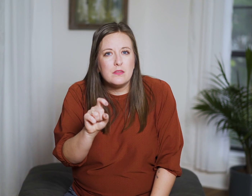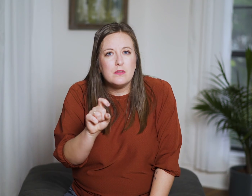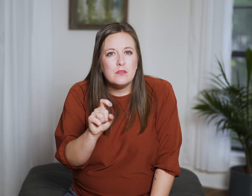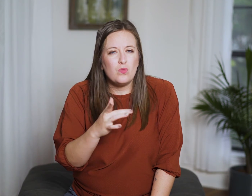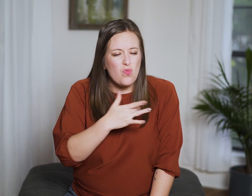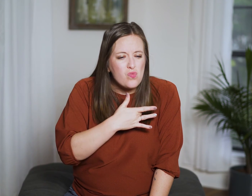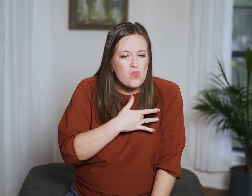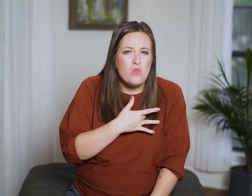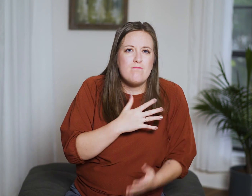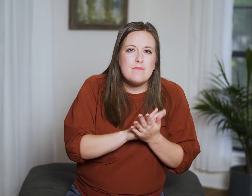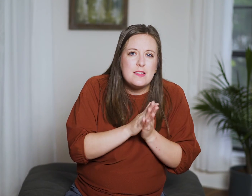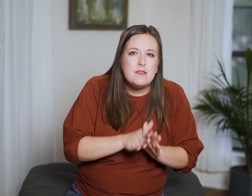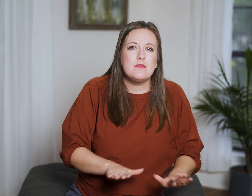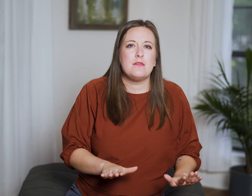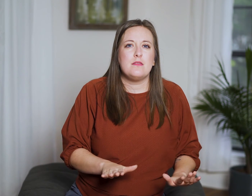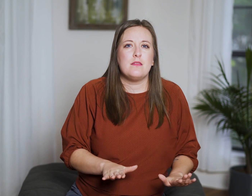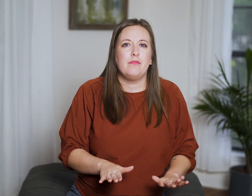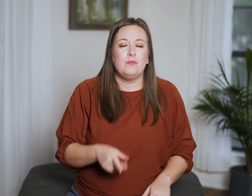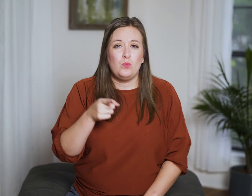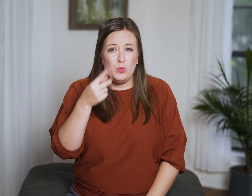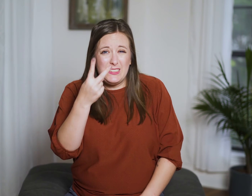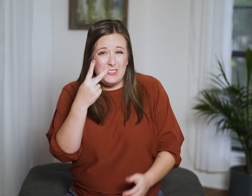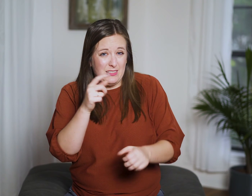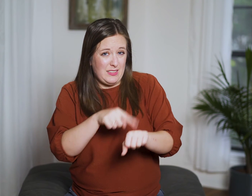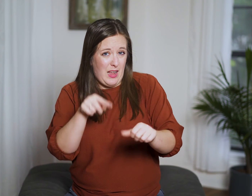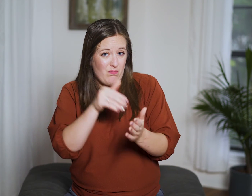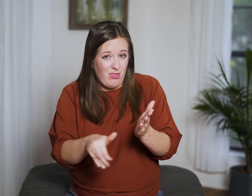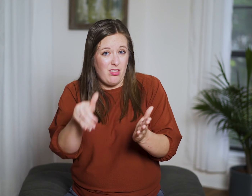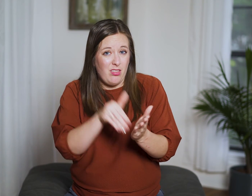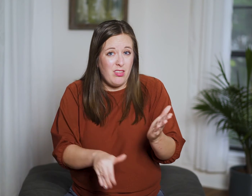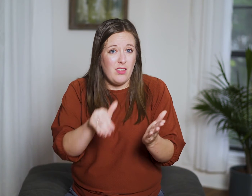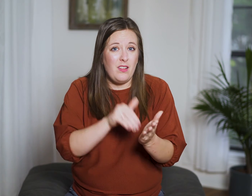A heart at peace? And haven’t you seen time and again